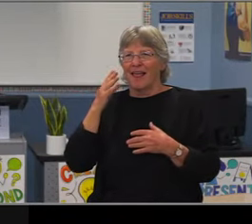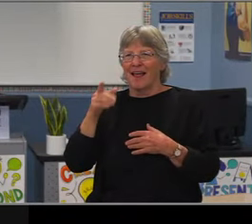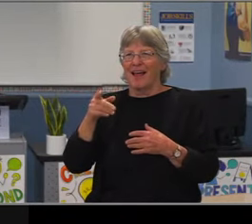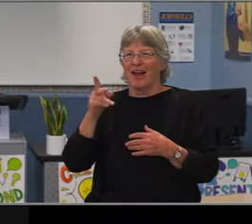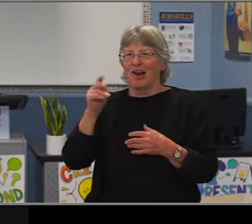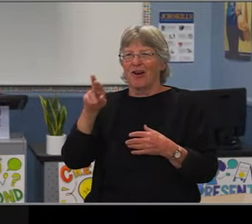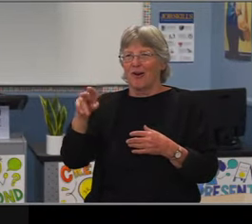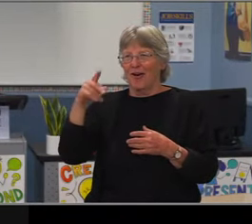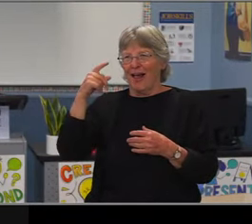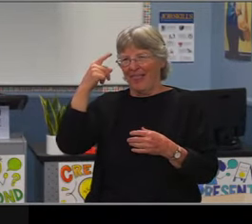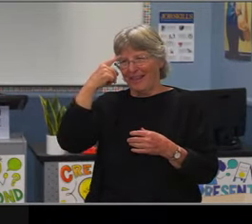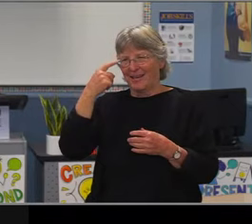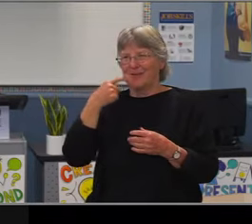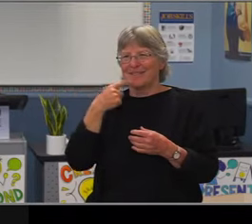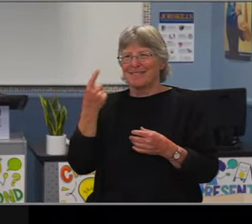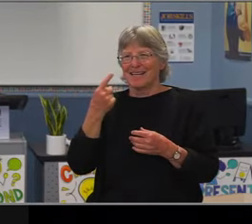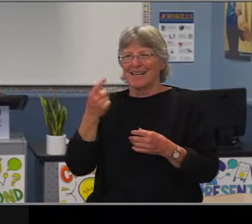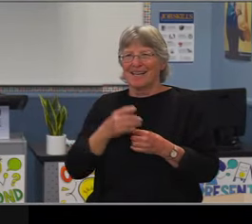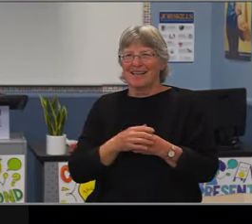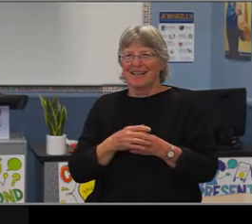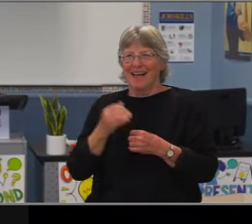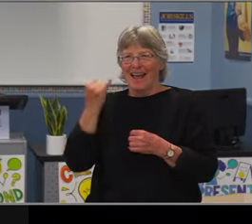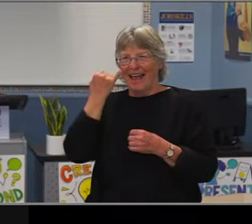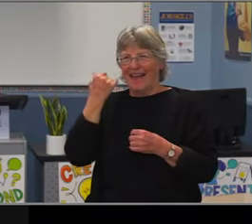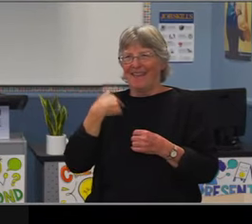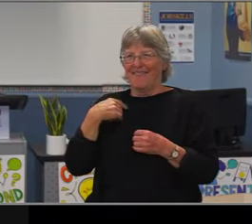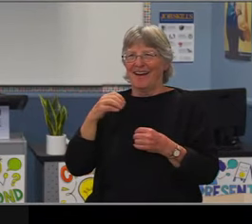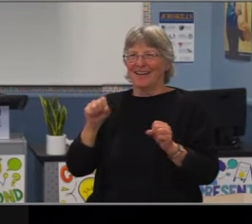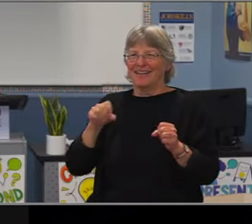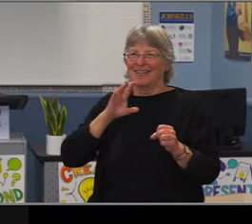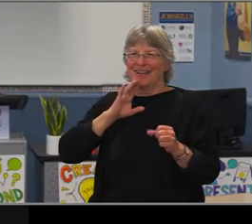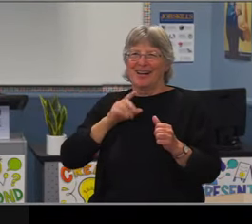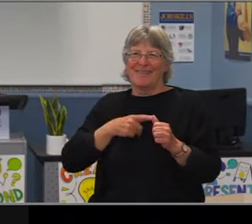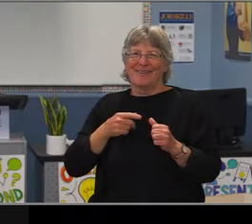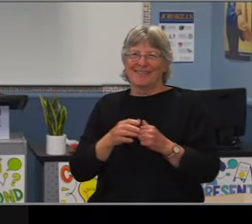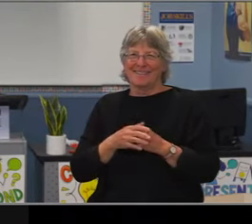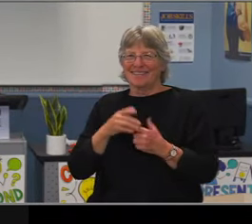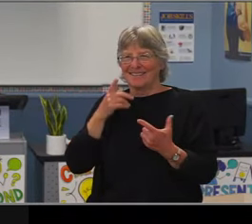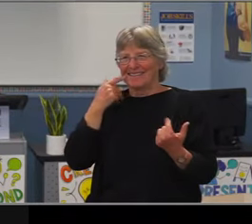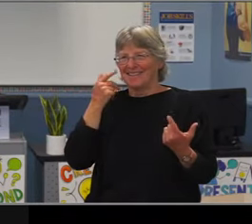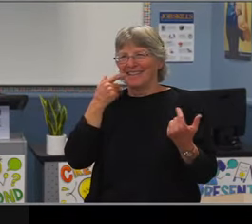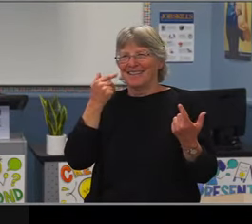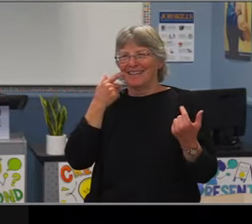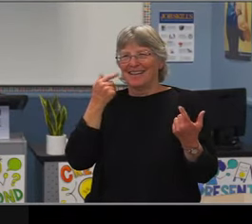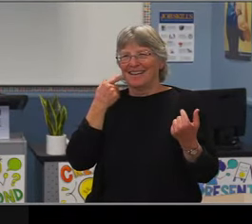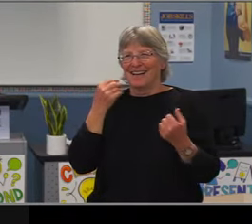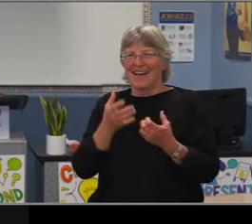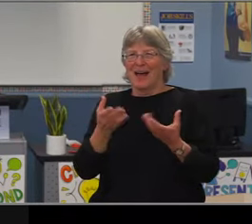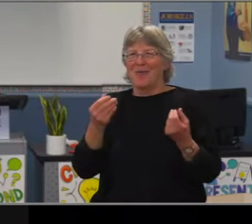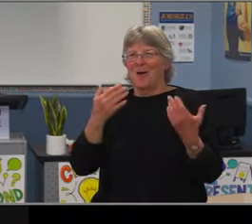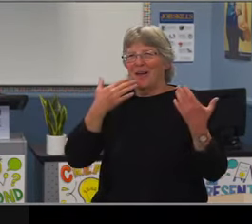And I just read the letter very quickly. Dear Mrs. Jenkins, on behalf of the board of trustees,